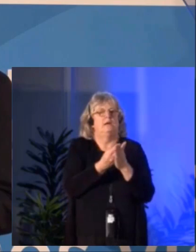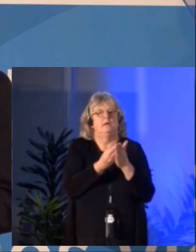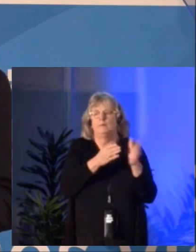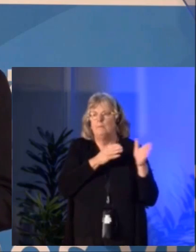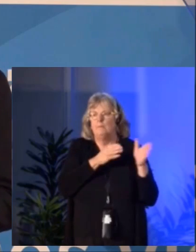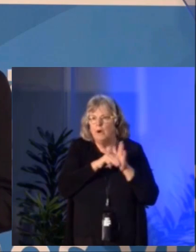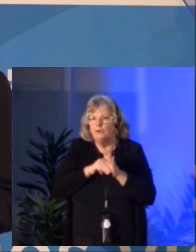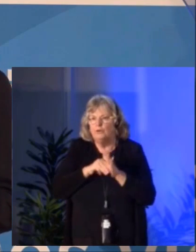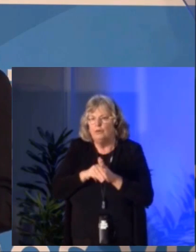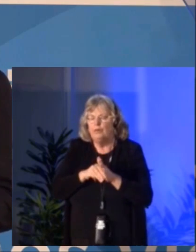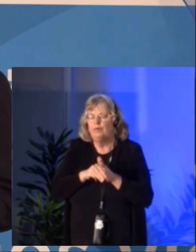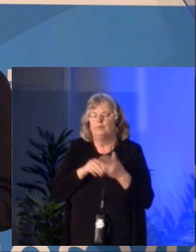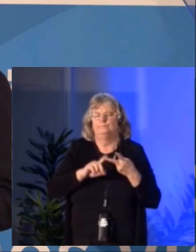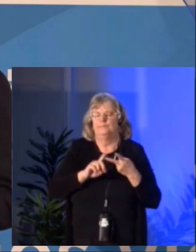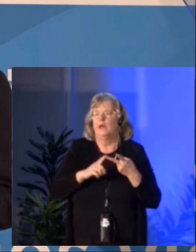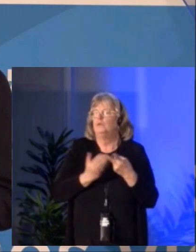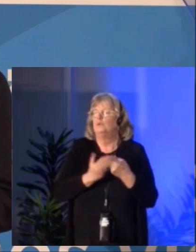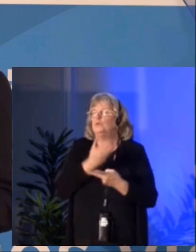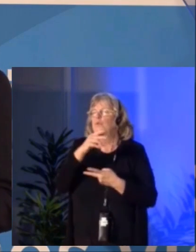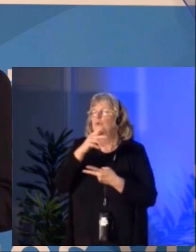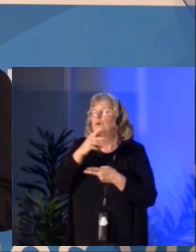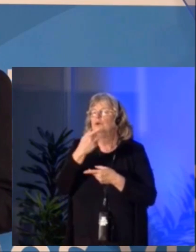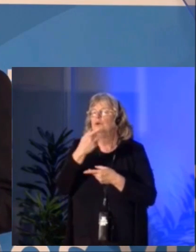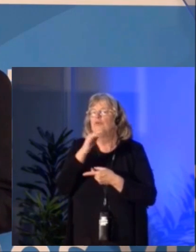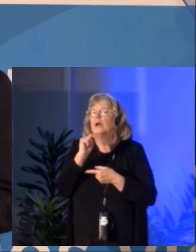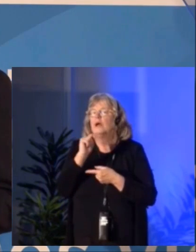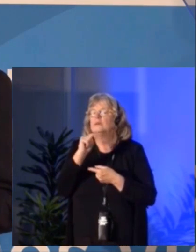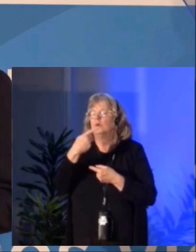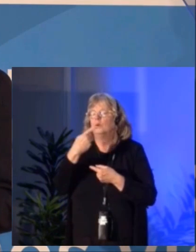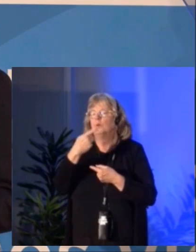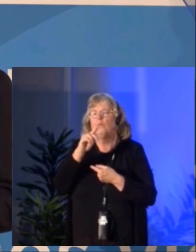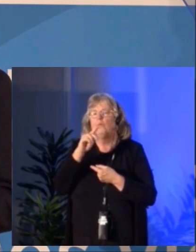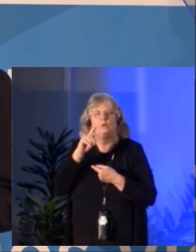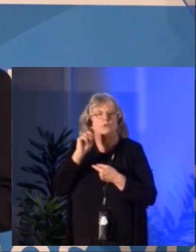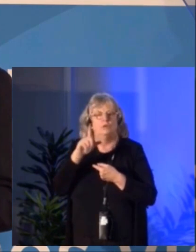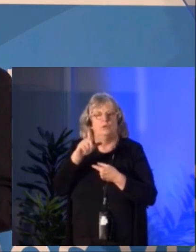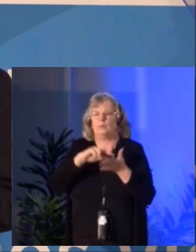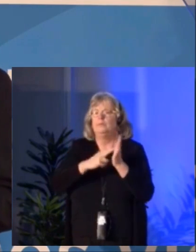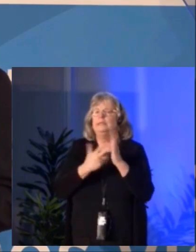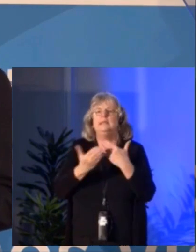And we launched the grant portal that will make it simpler to interact with the Council.